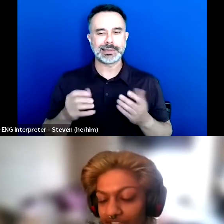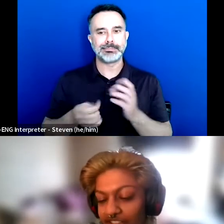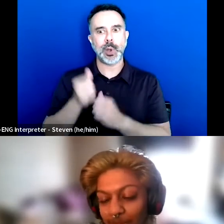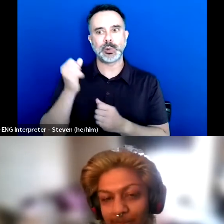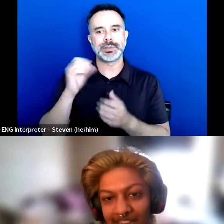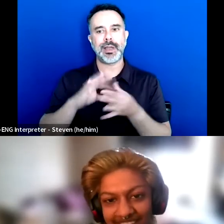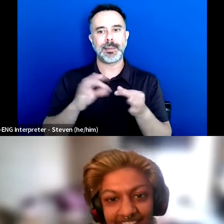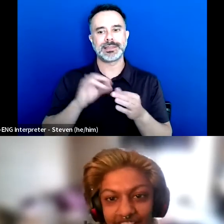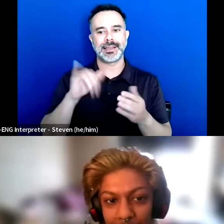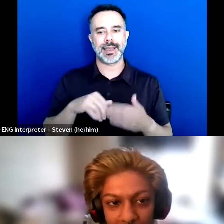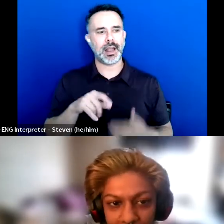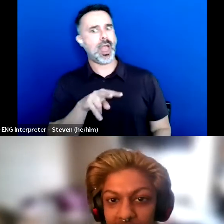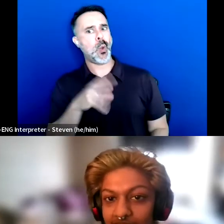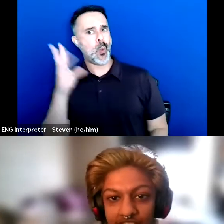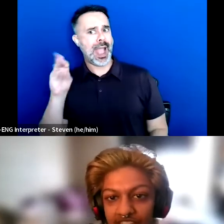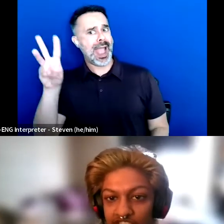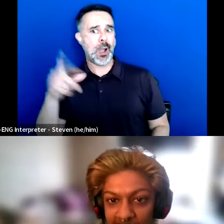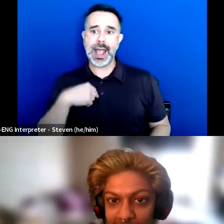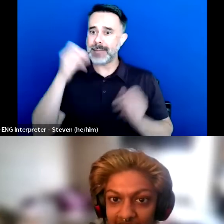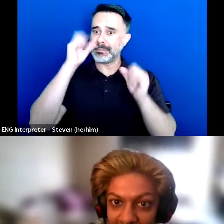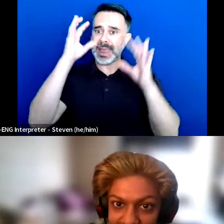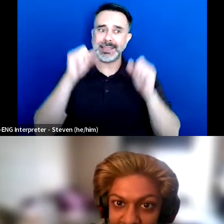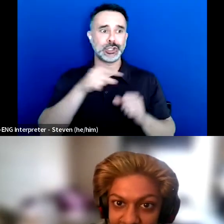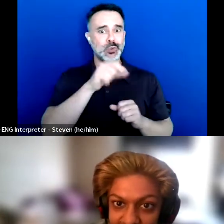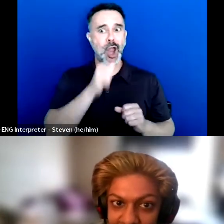I'm so amazed that you aren't ashamed and hiding yourself,